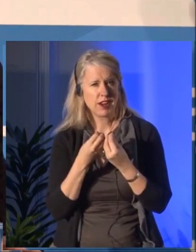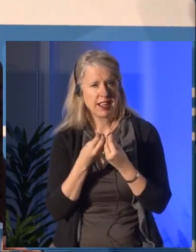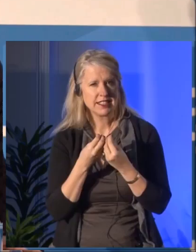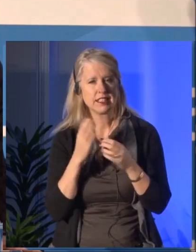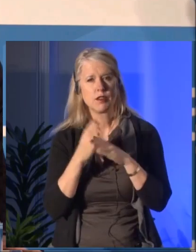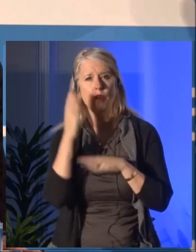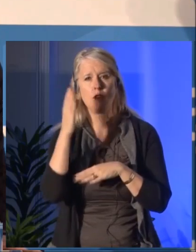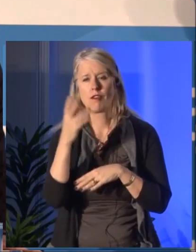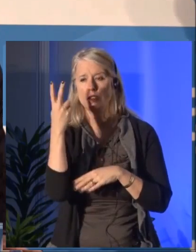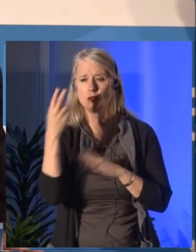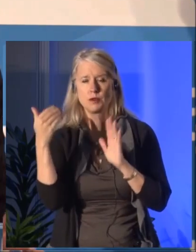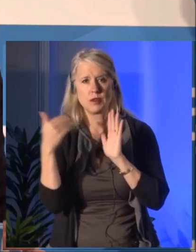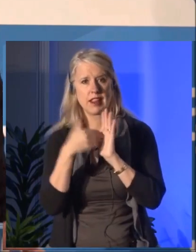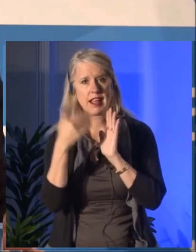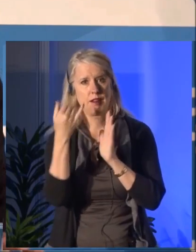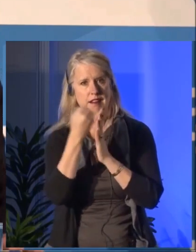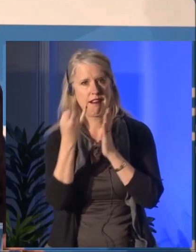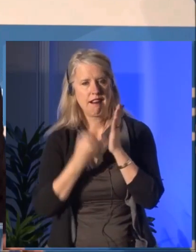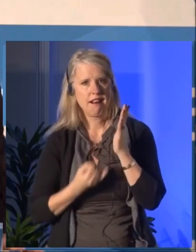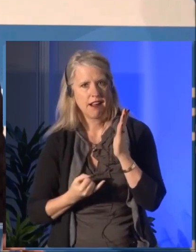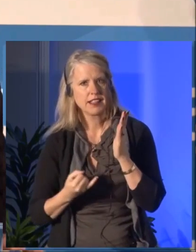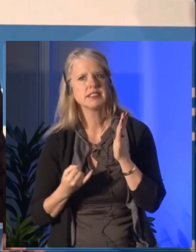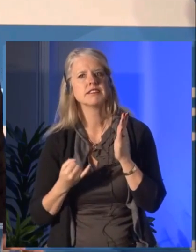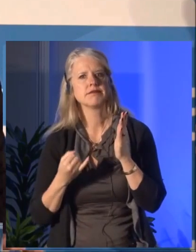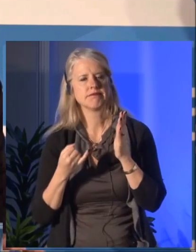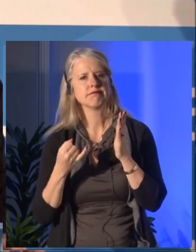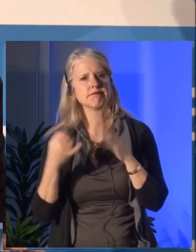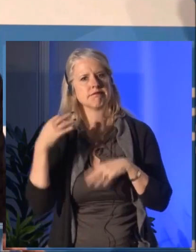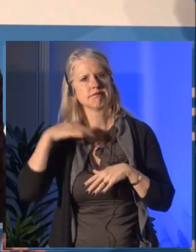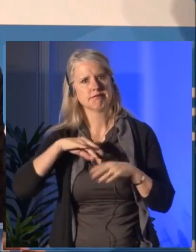And now with our increased budget we can make more